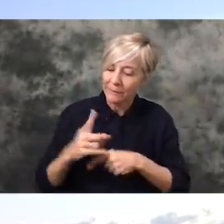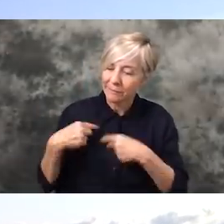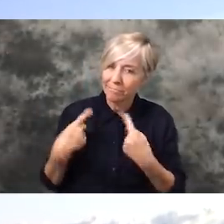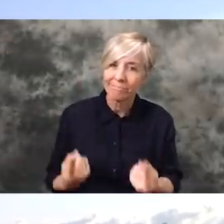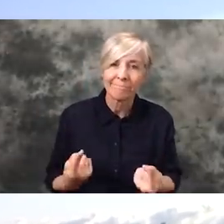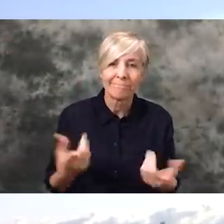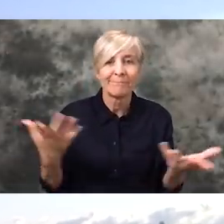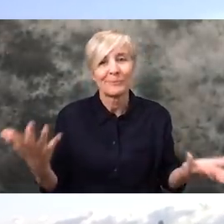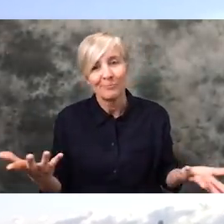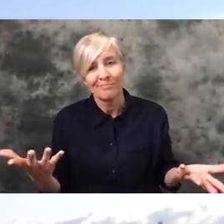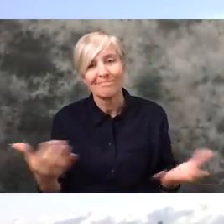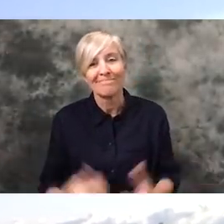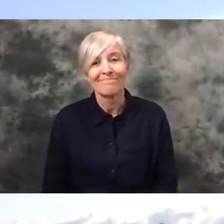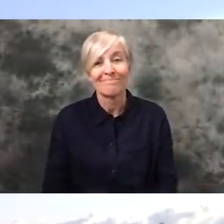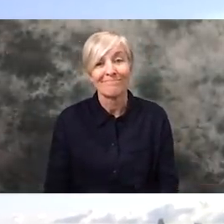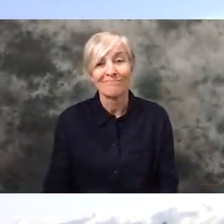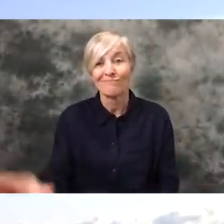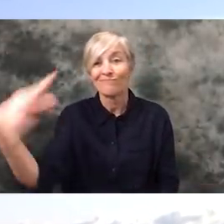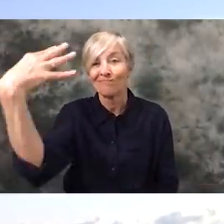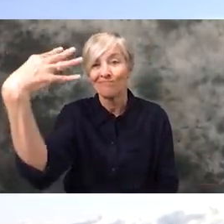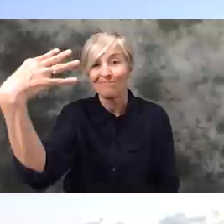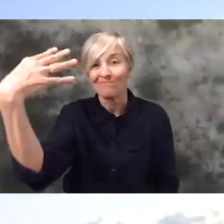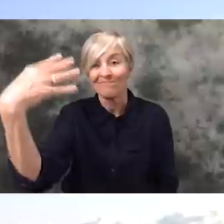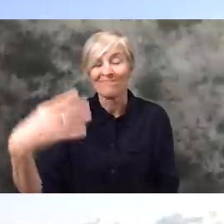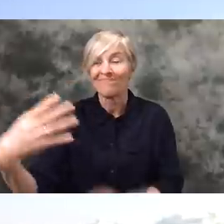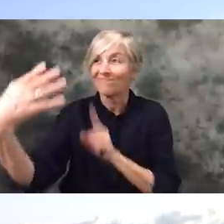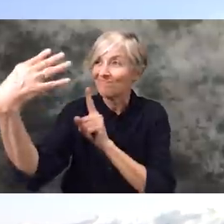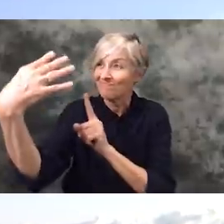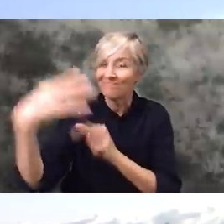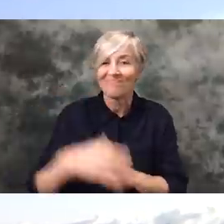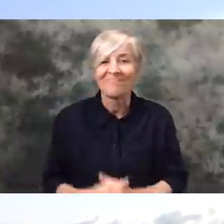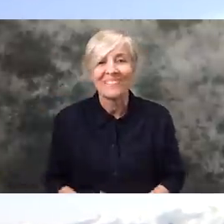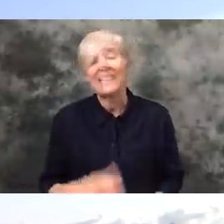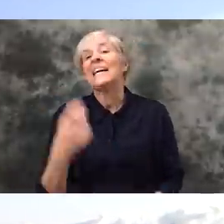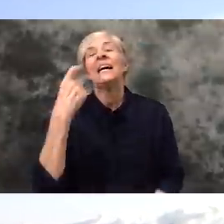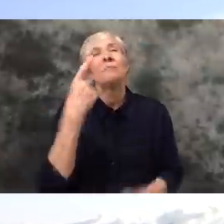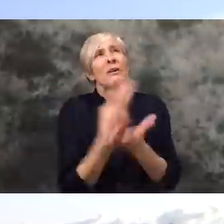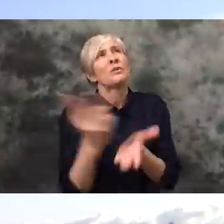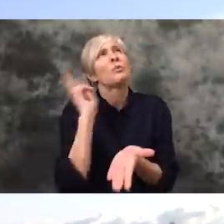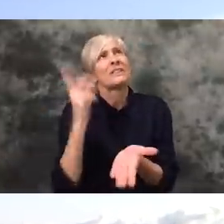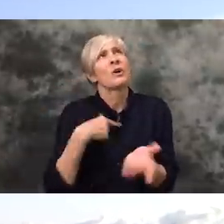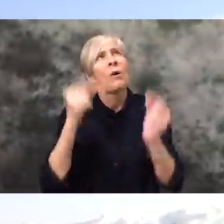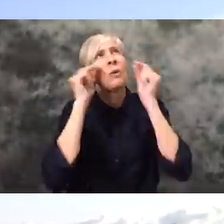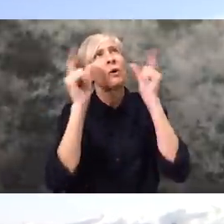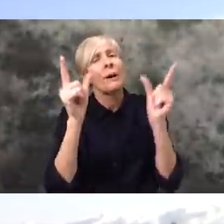promises I've made myself. So, here we are I just recently woke up about two weeks